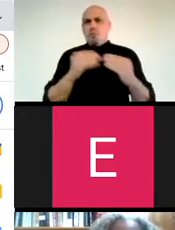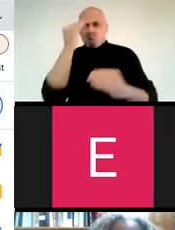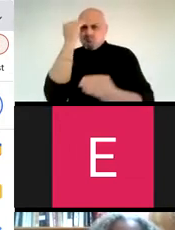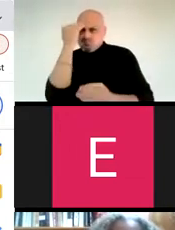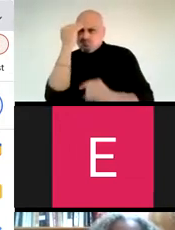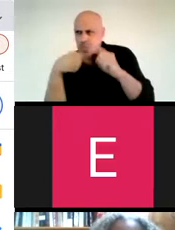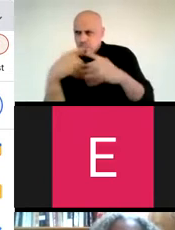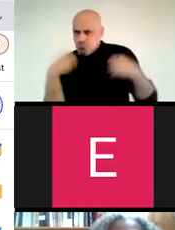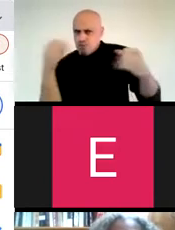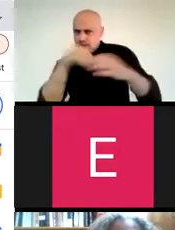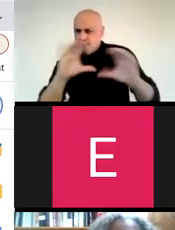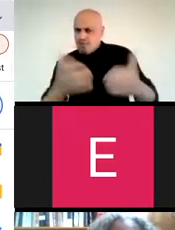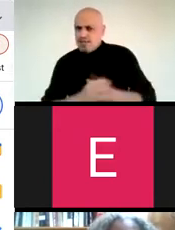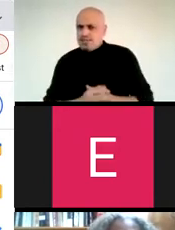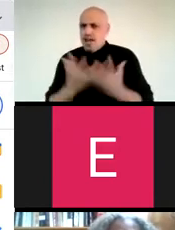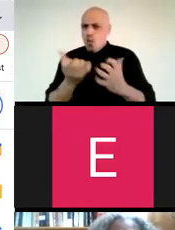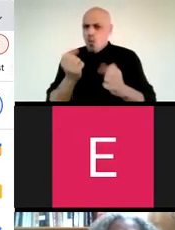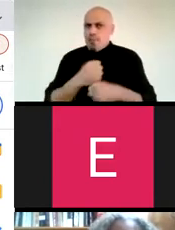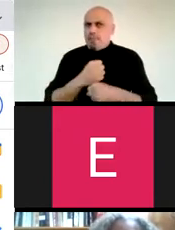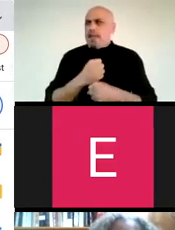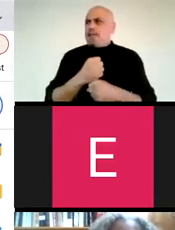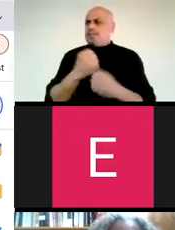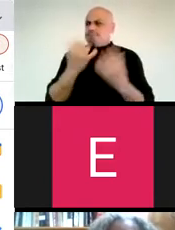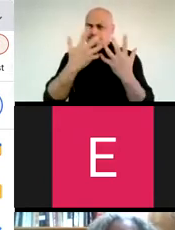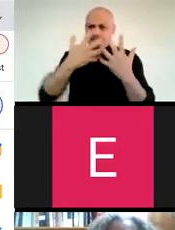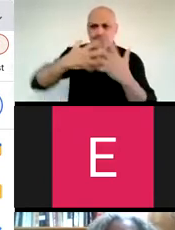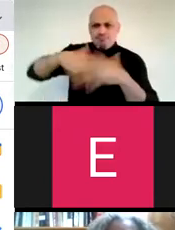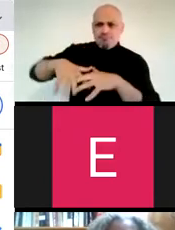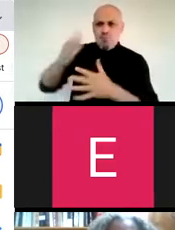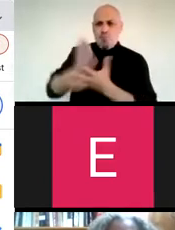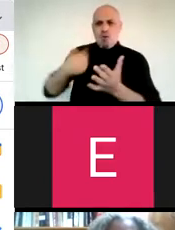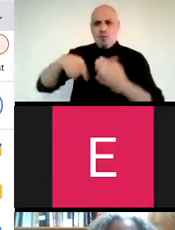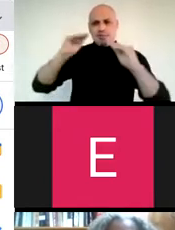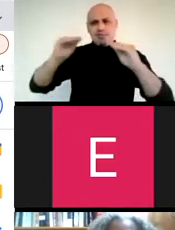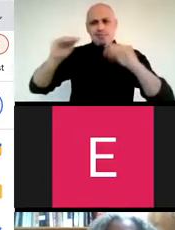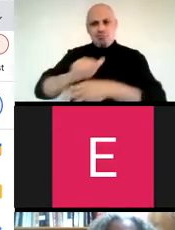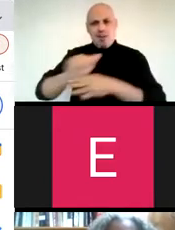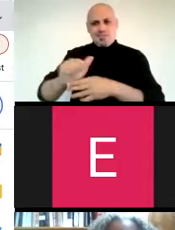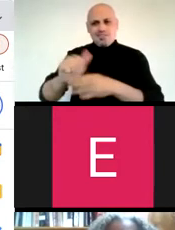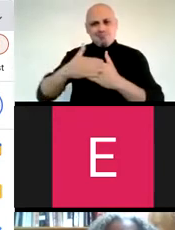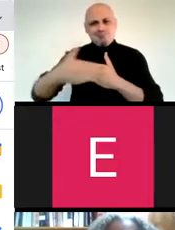I am now more conscious of bravery in the classroom and want to make it an integral part